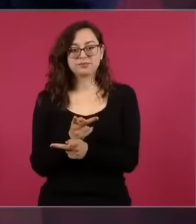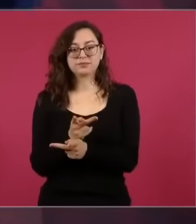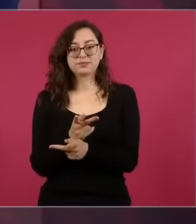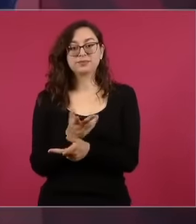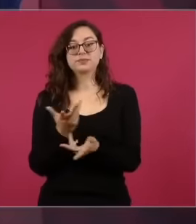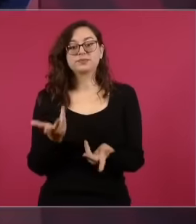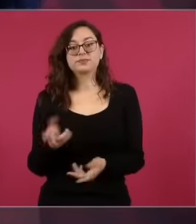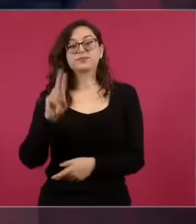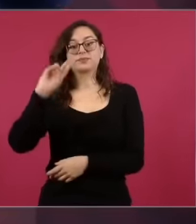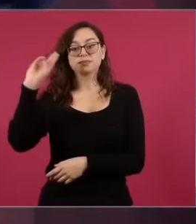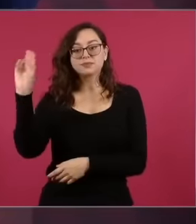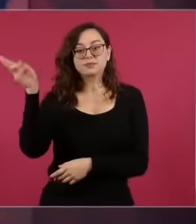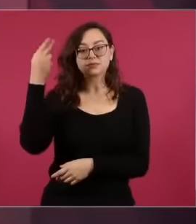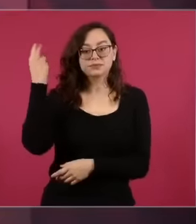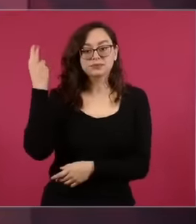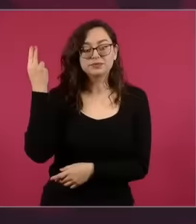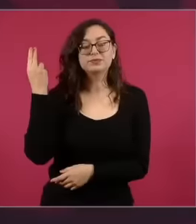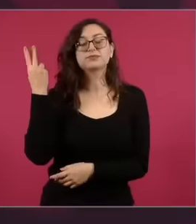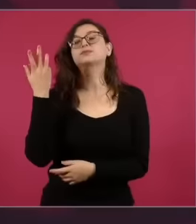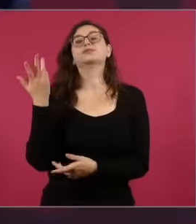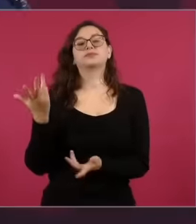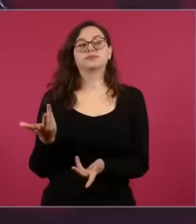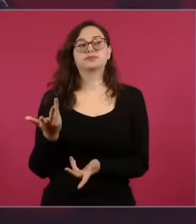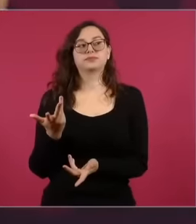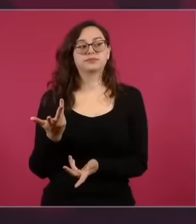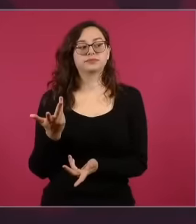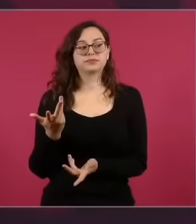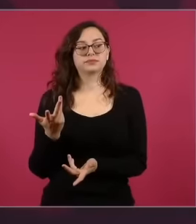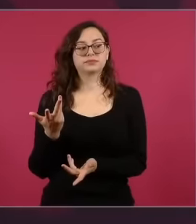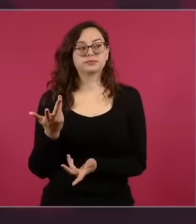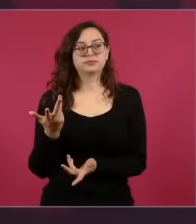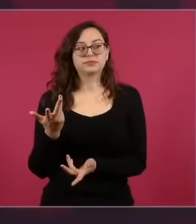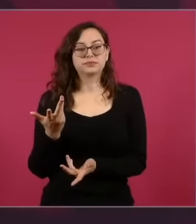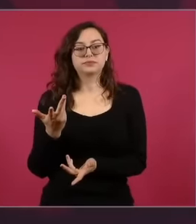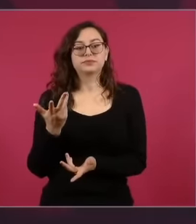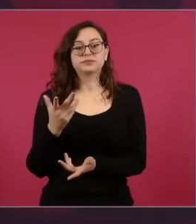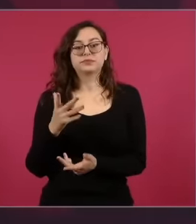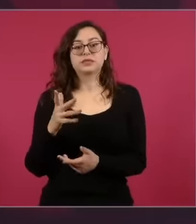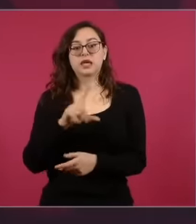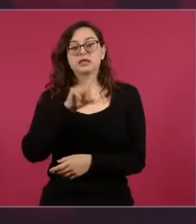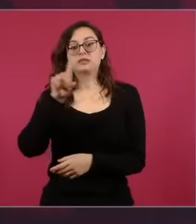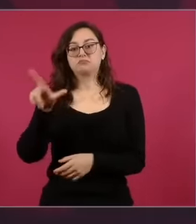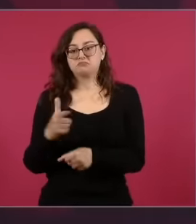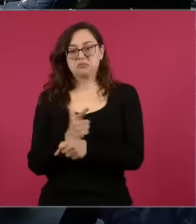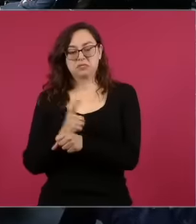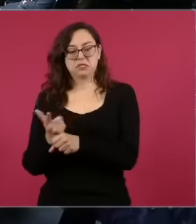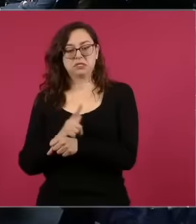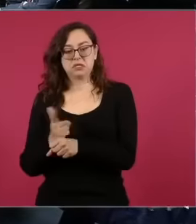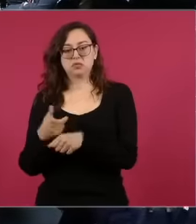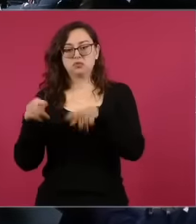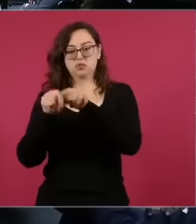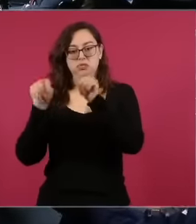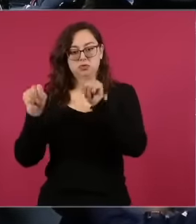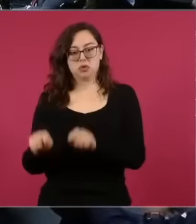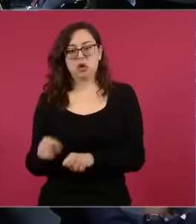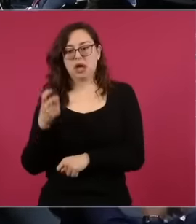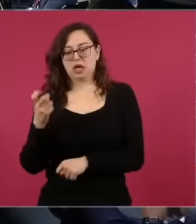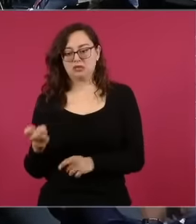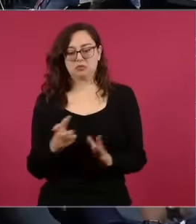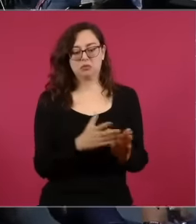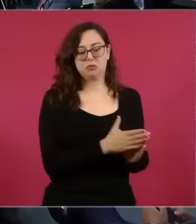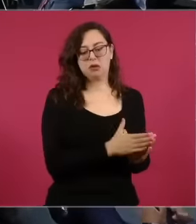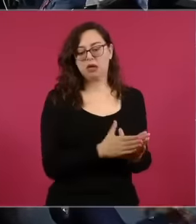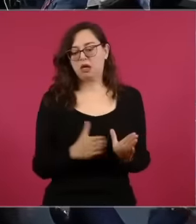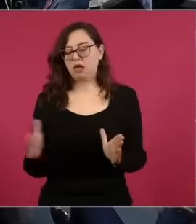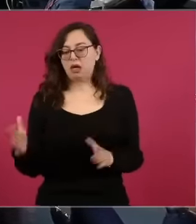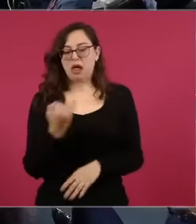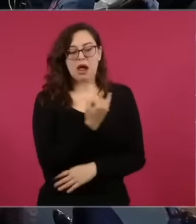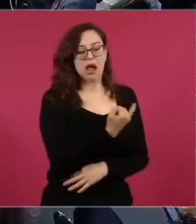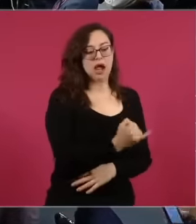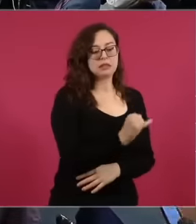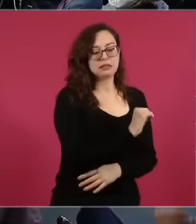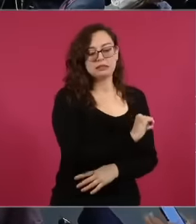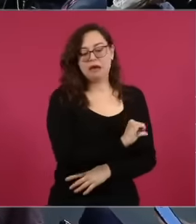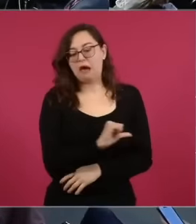university-level preparatory courses and the degree is obtained. Not necessarily in law,